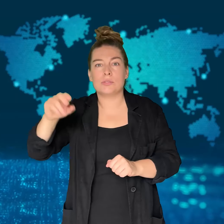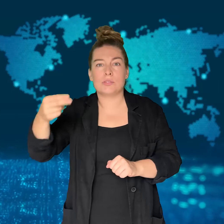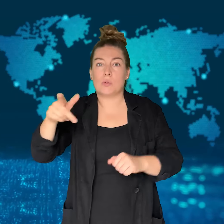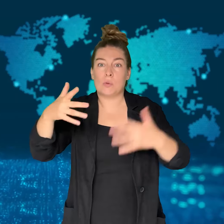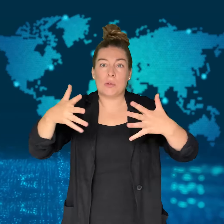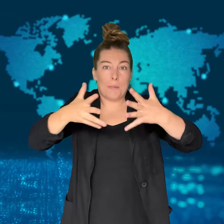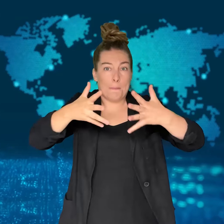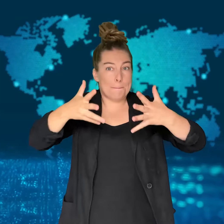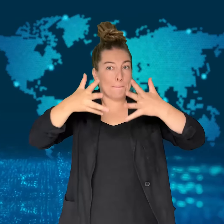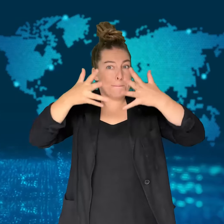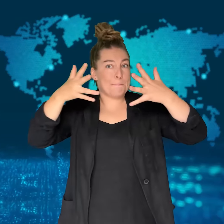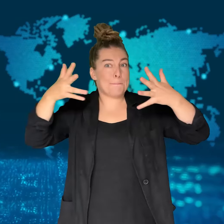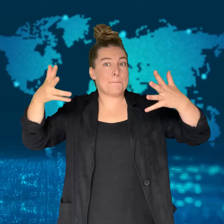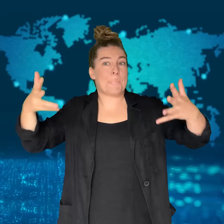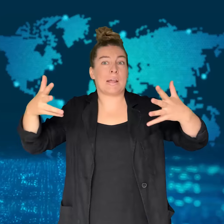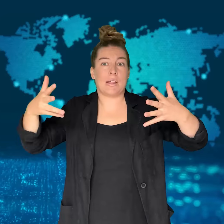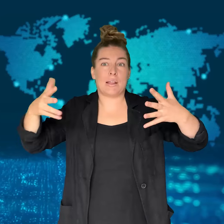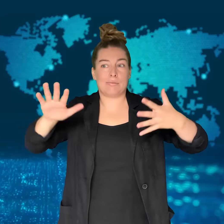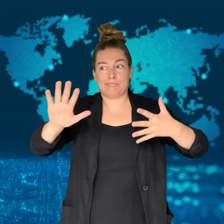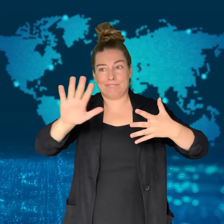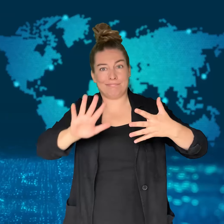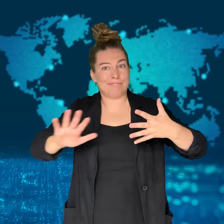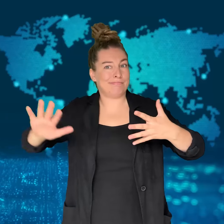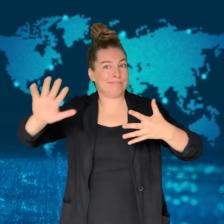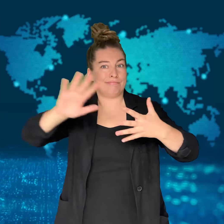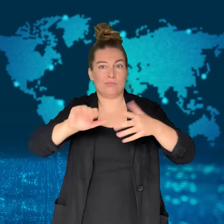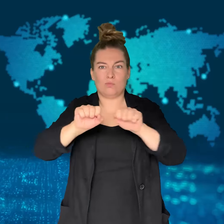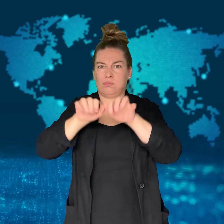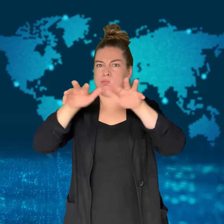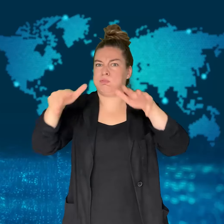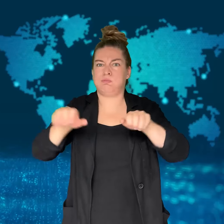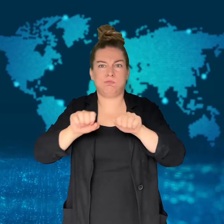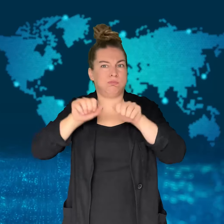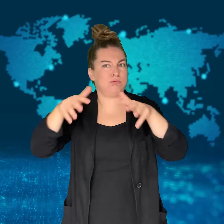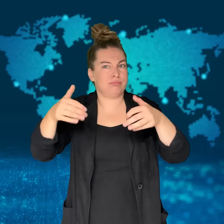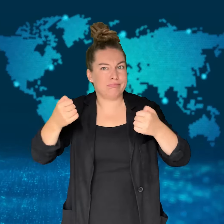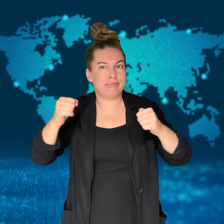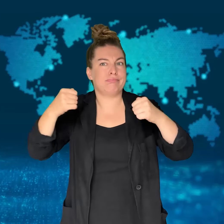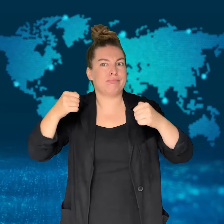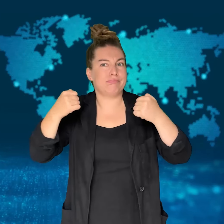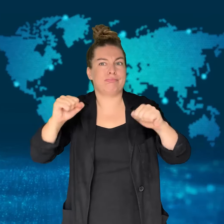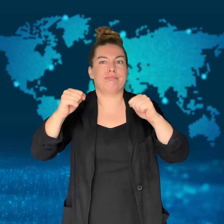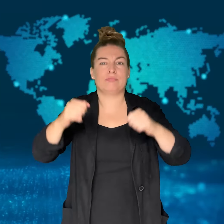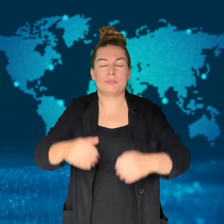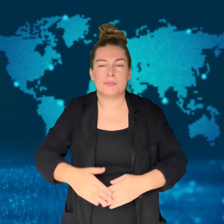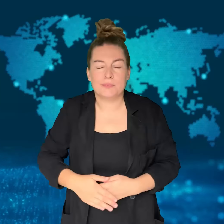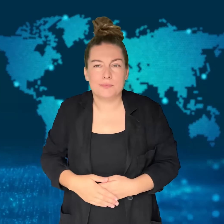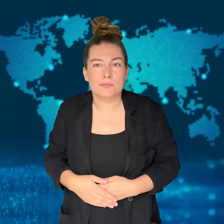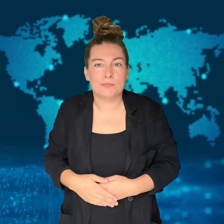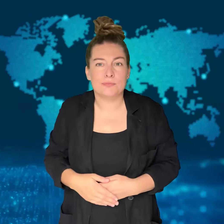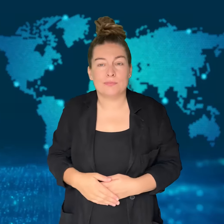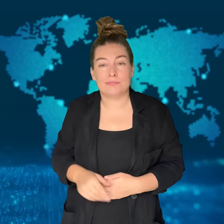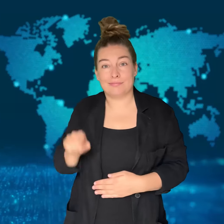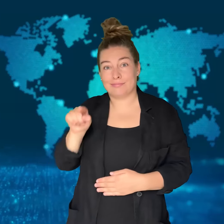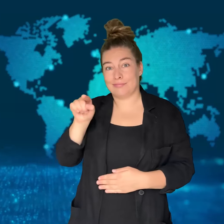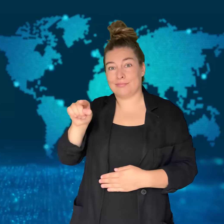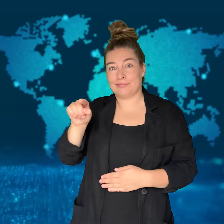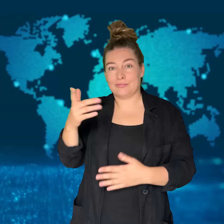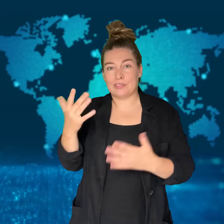the line of volcanoes in the Kamchatka Peninsula.